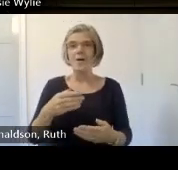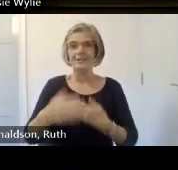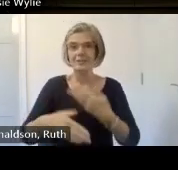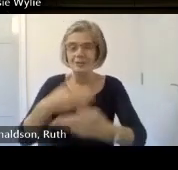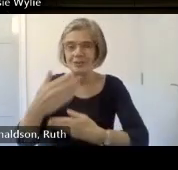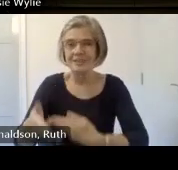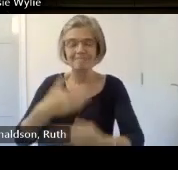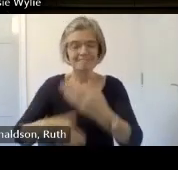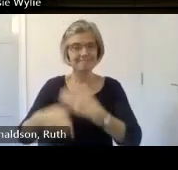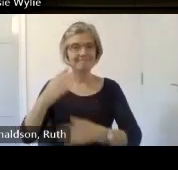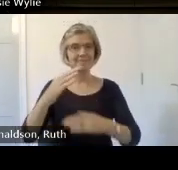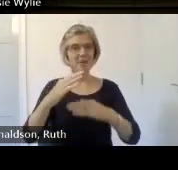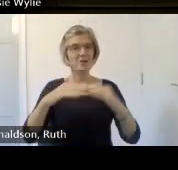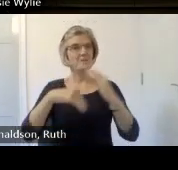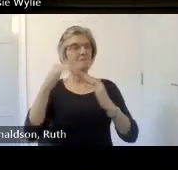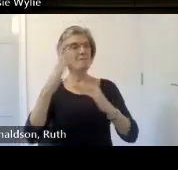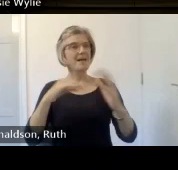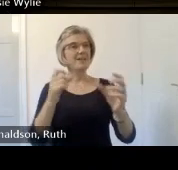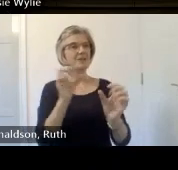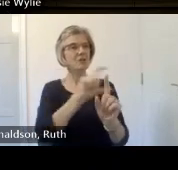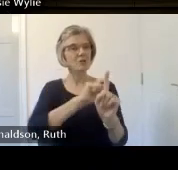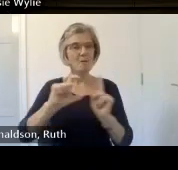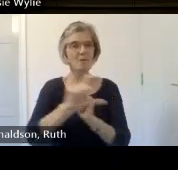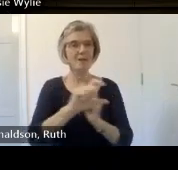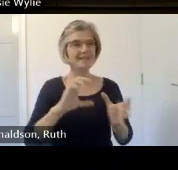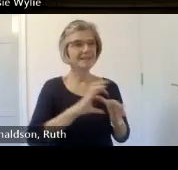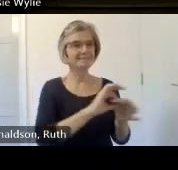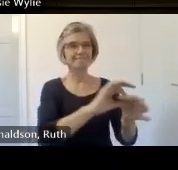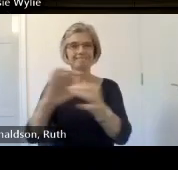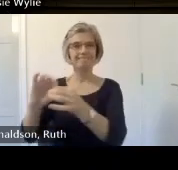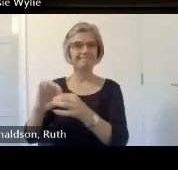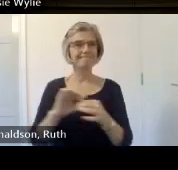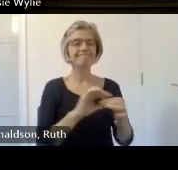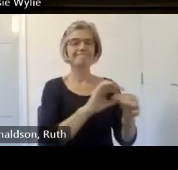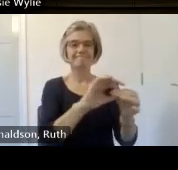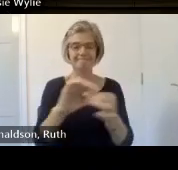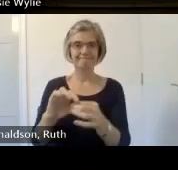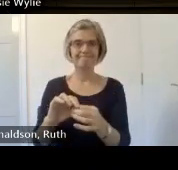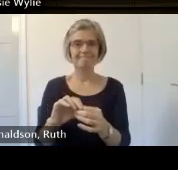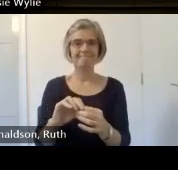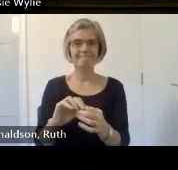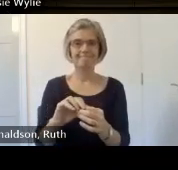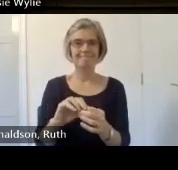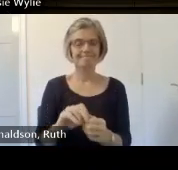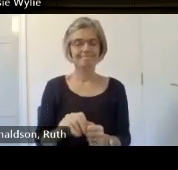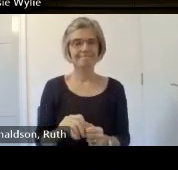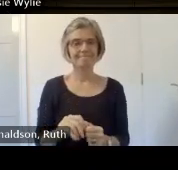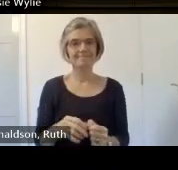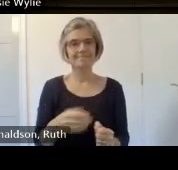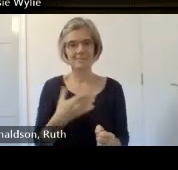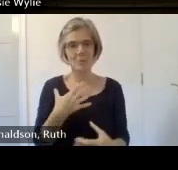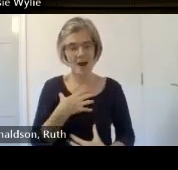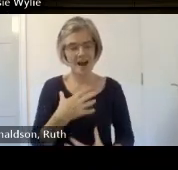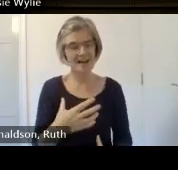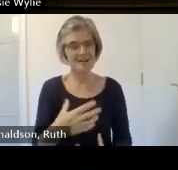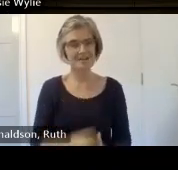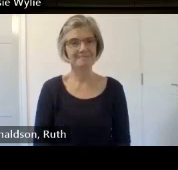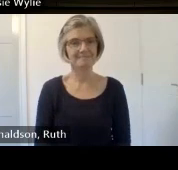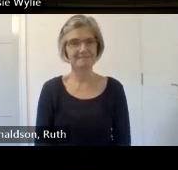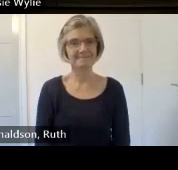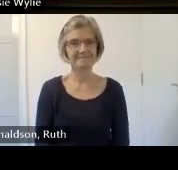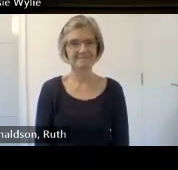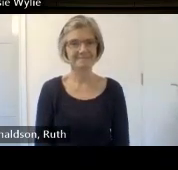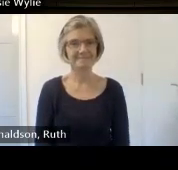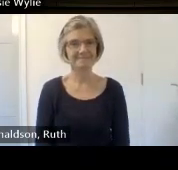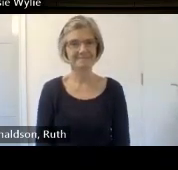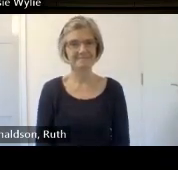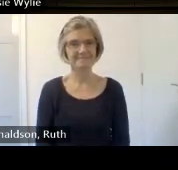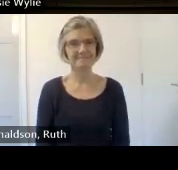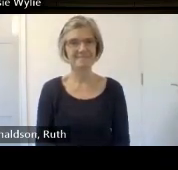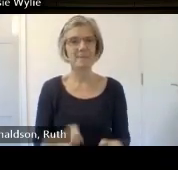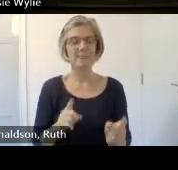and coming closer and next slide please right that's I wanted to go right back to Chris as well